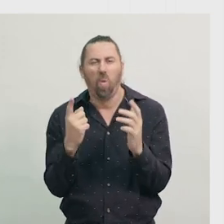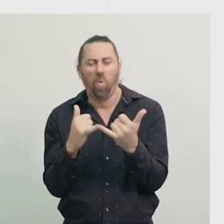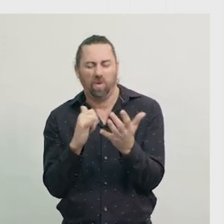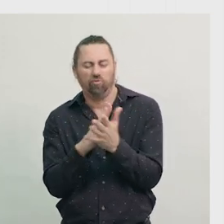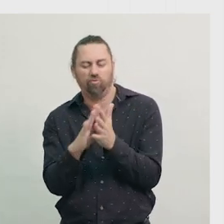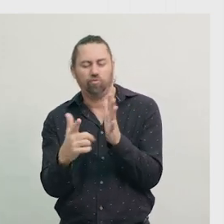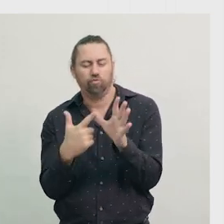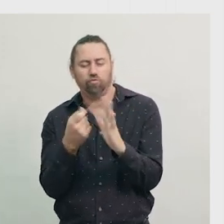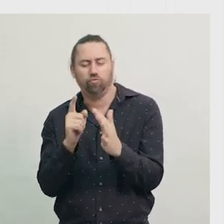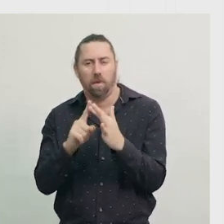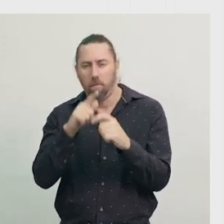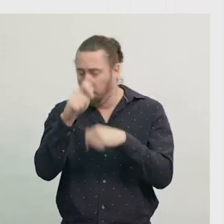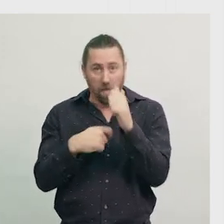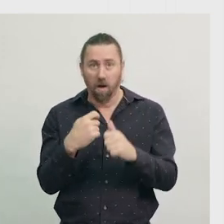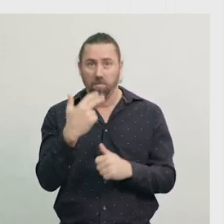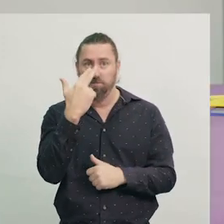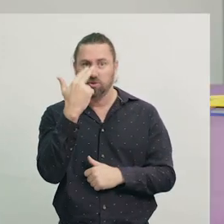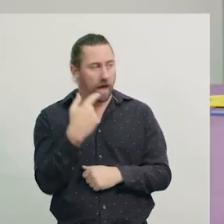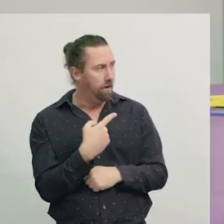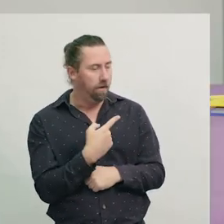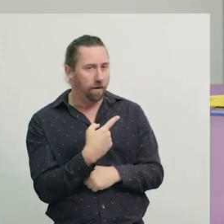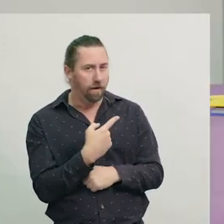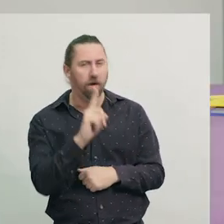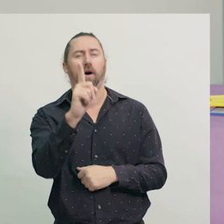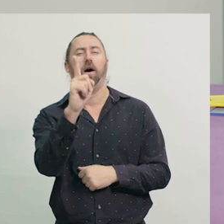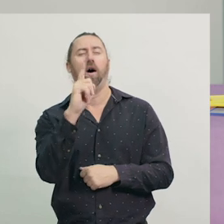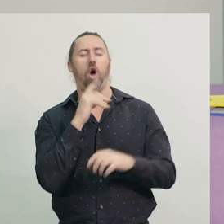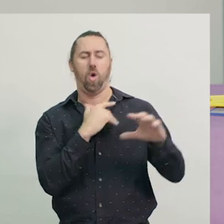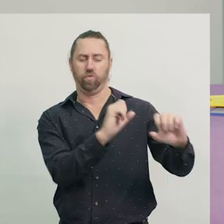to make pictures such as these. We'll get back to tangrams later.